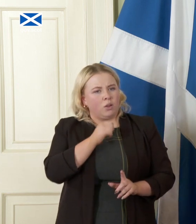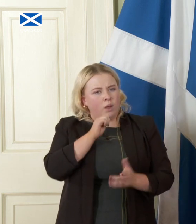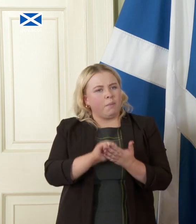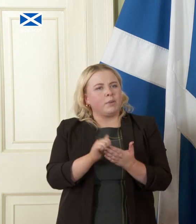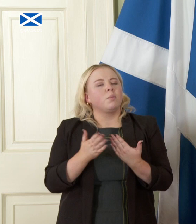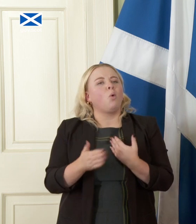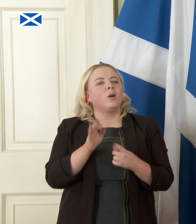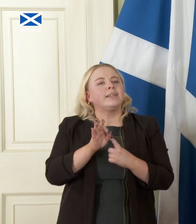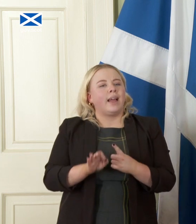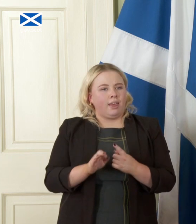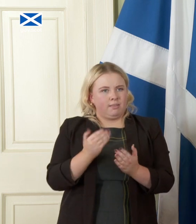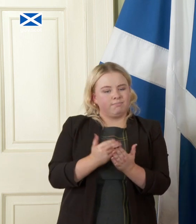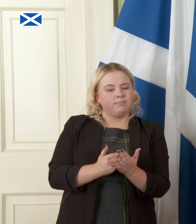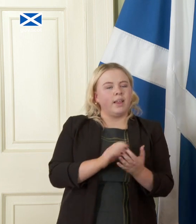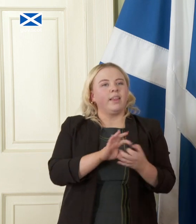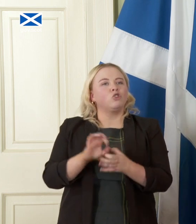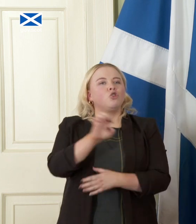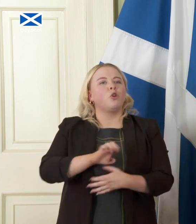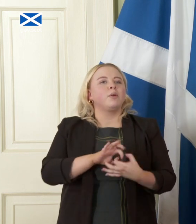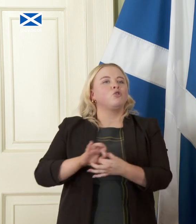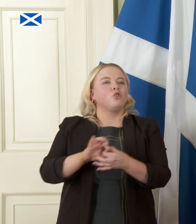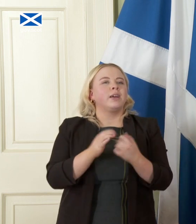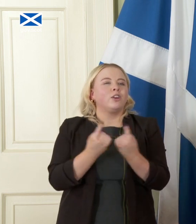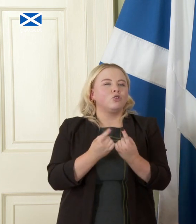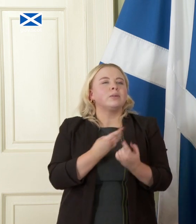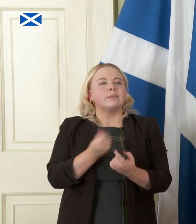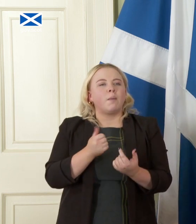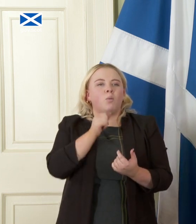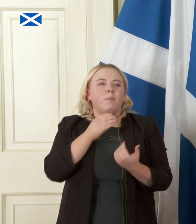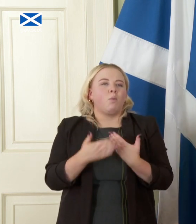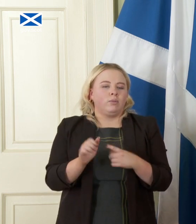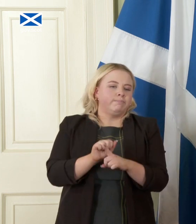around European Union issues so some of these issues we will develop further from what is in